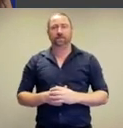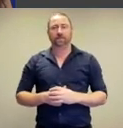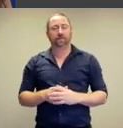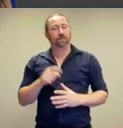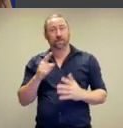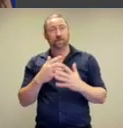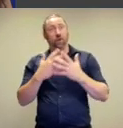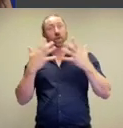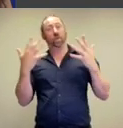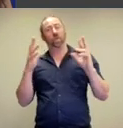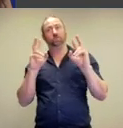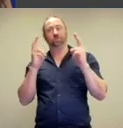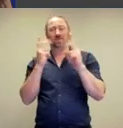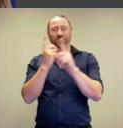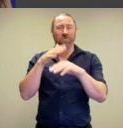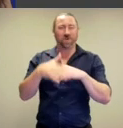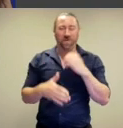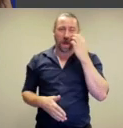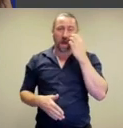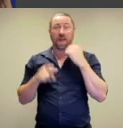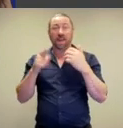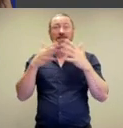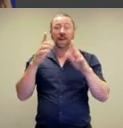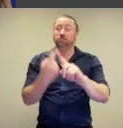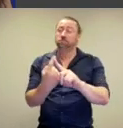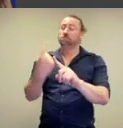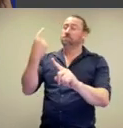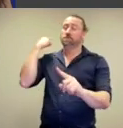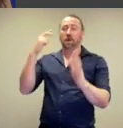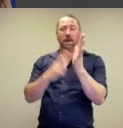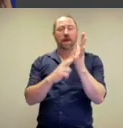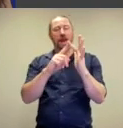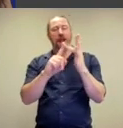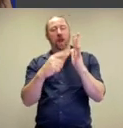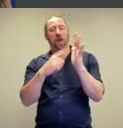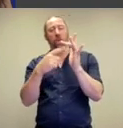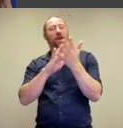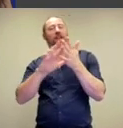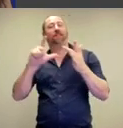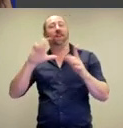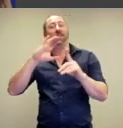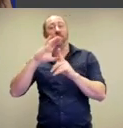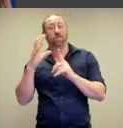So, this is an absolutely huge topic,